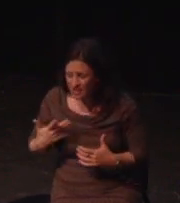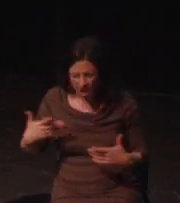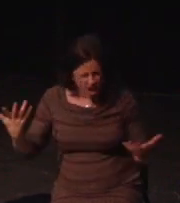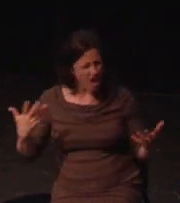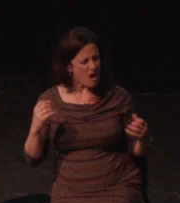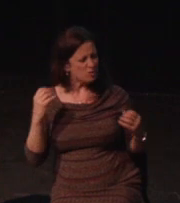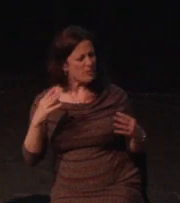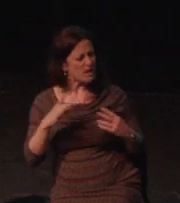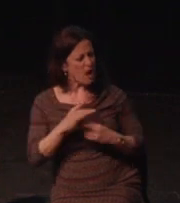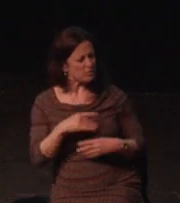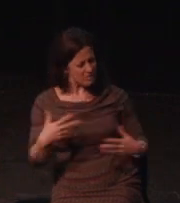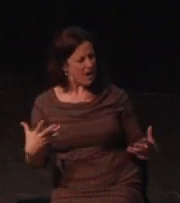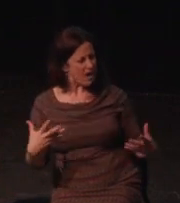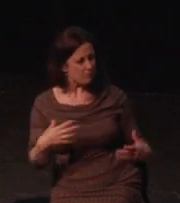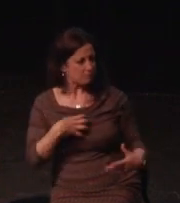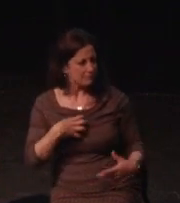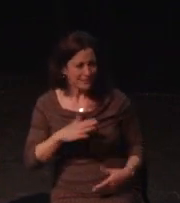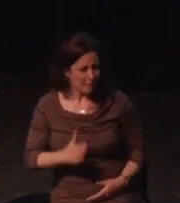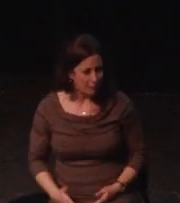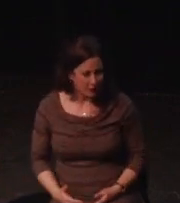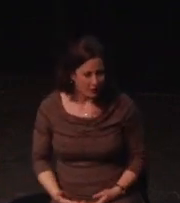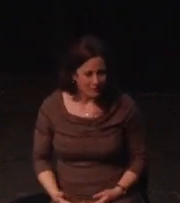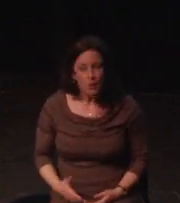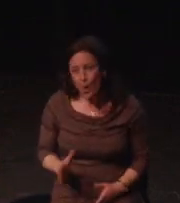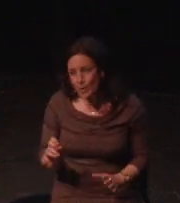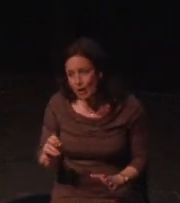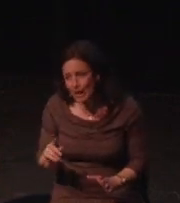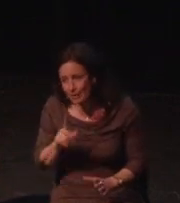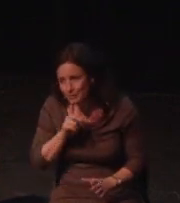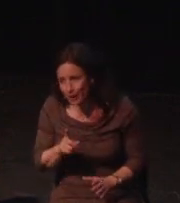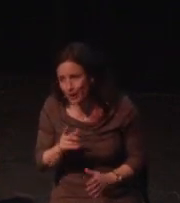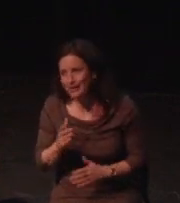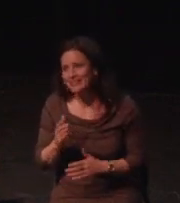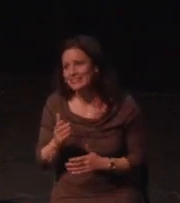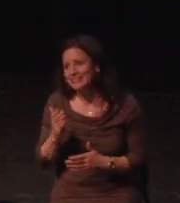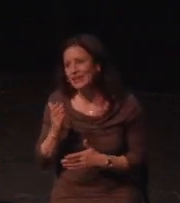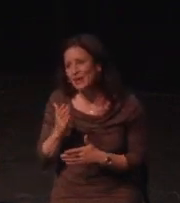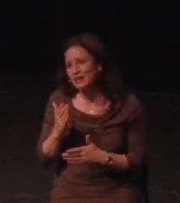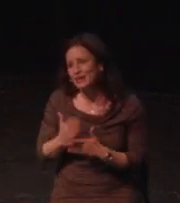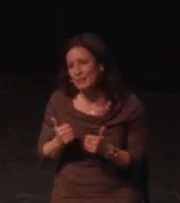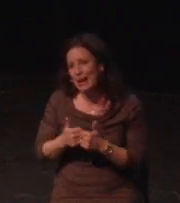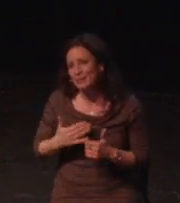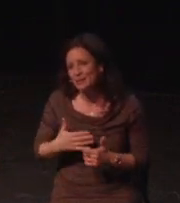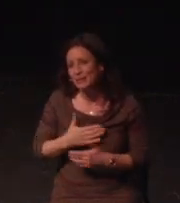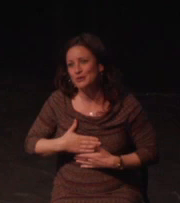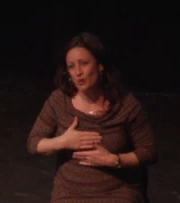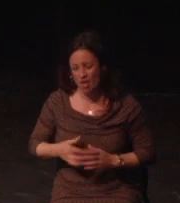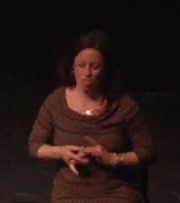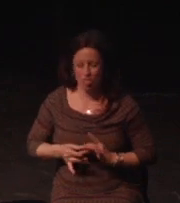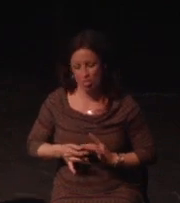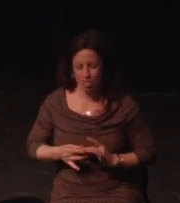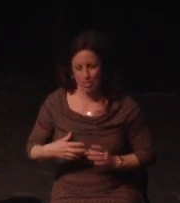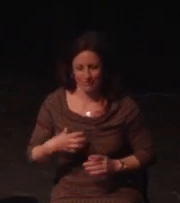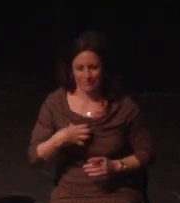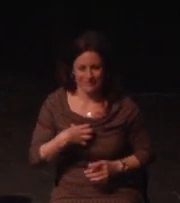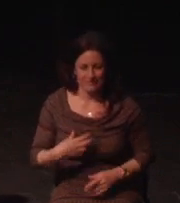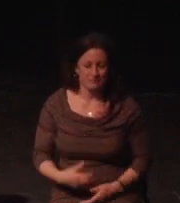and I do know I haven't been the worst I know it's been like every talk, but I think that's awesome.